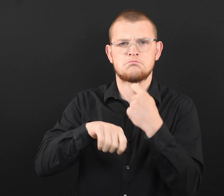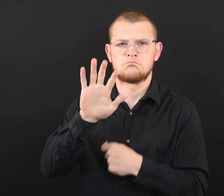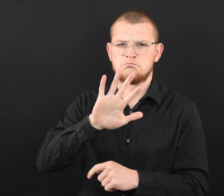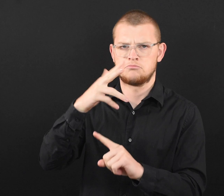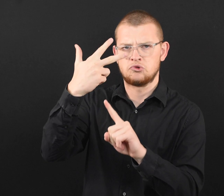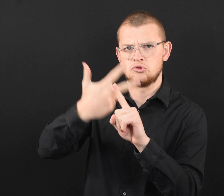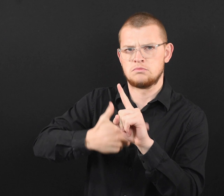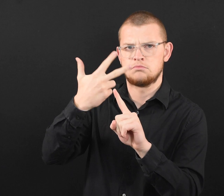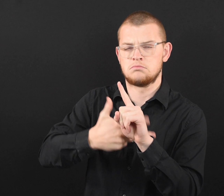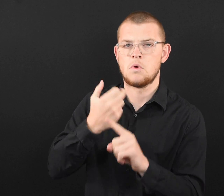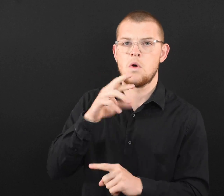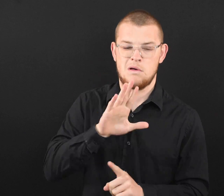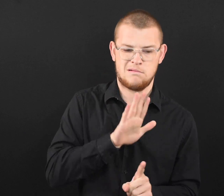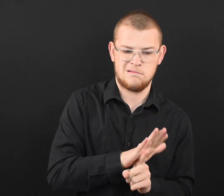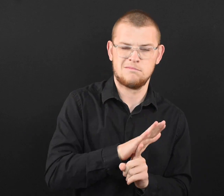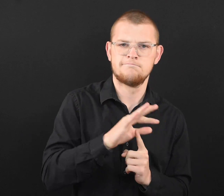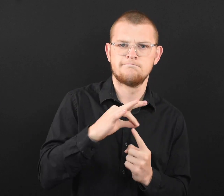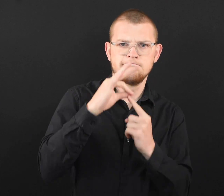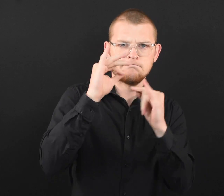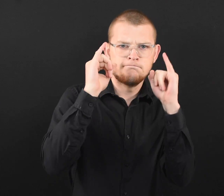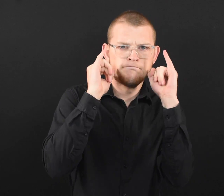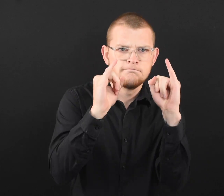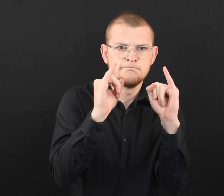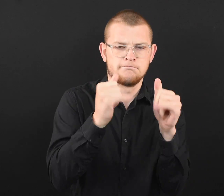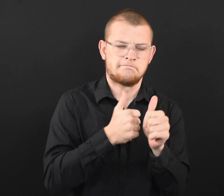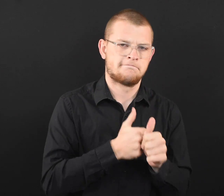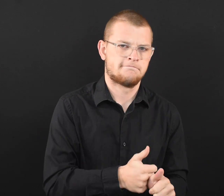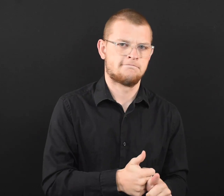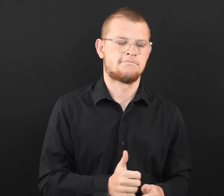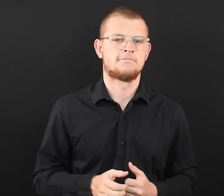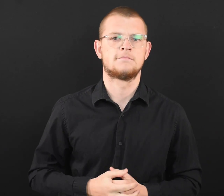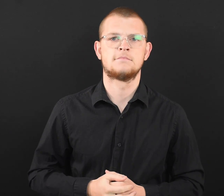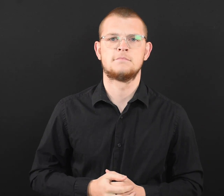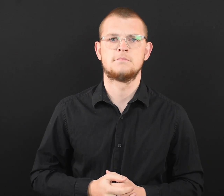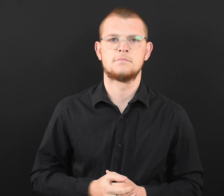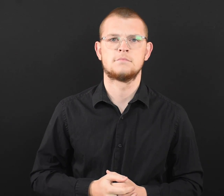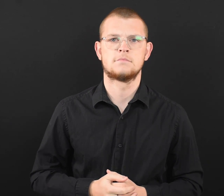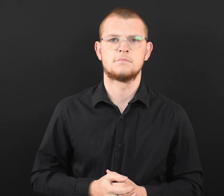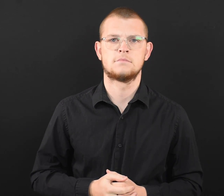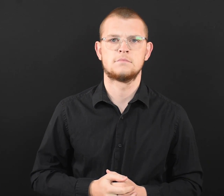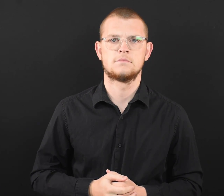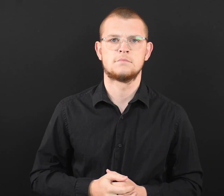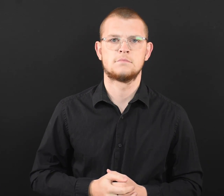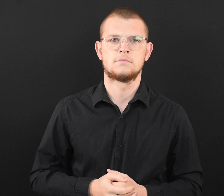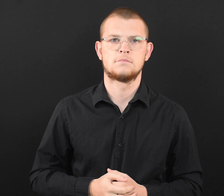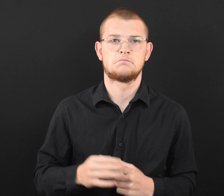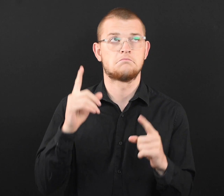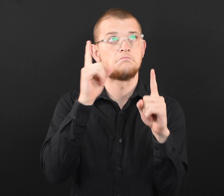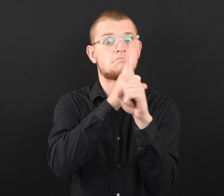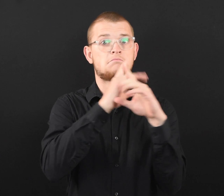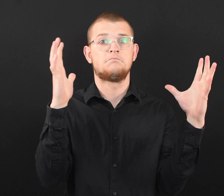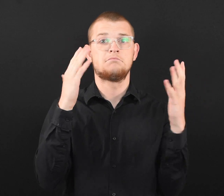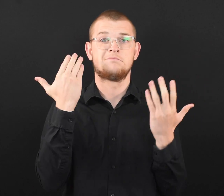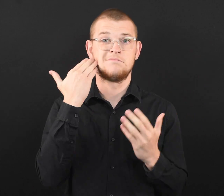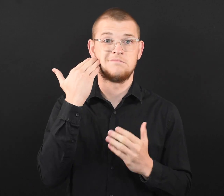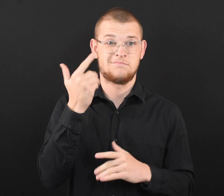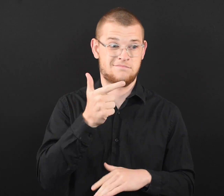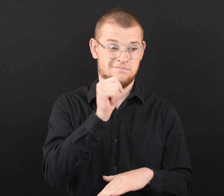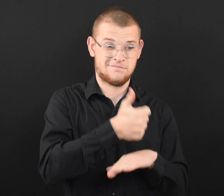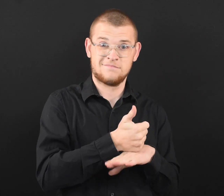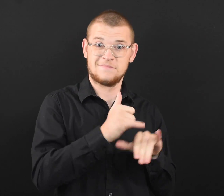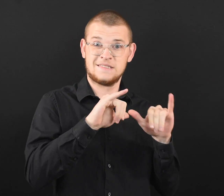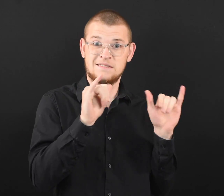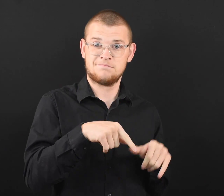according to the manufacturer’s instructions. ● Ideally, have the ventilation system inspected